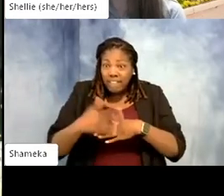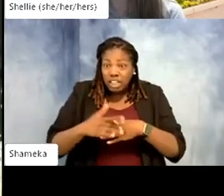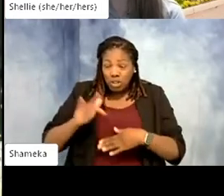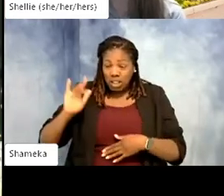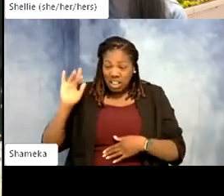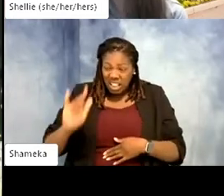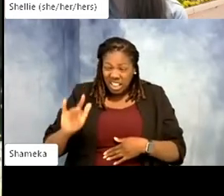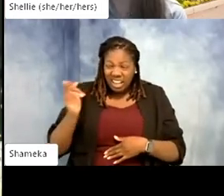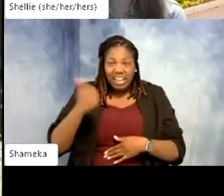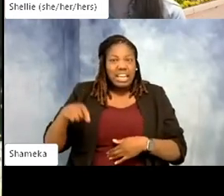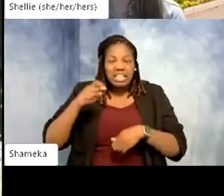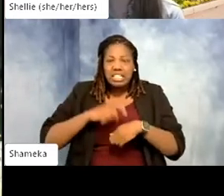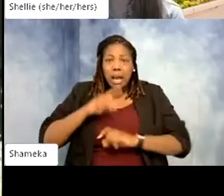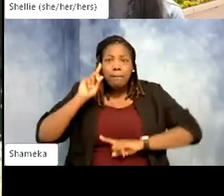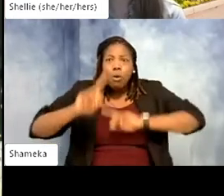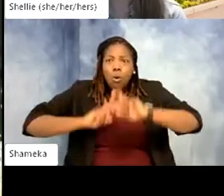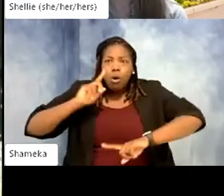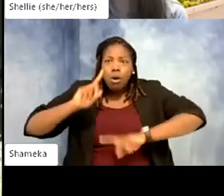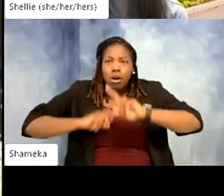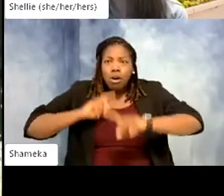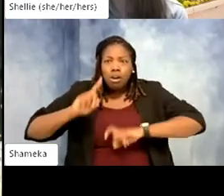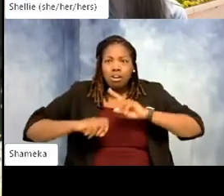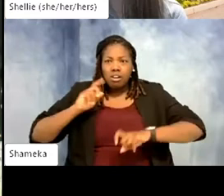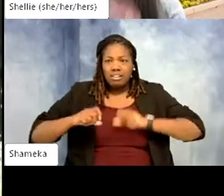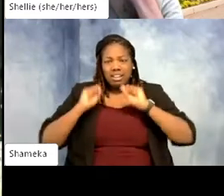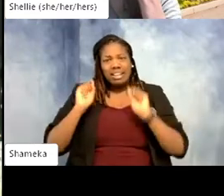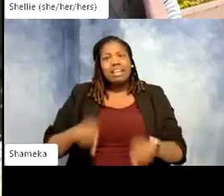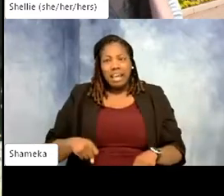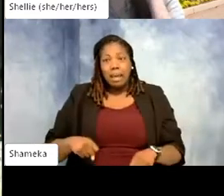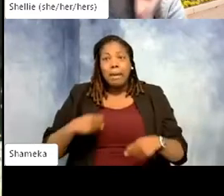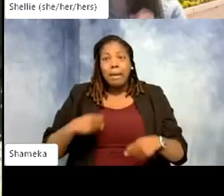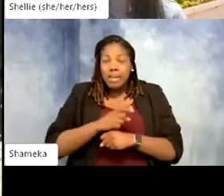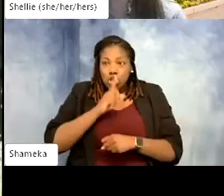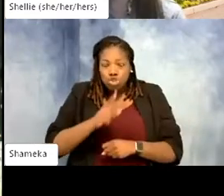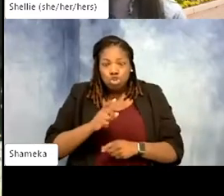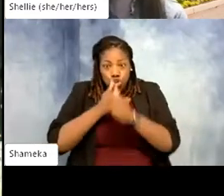time, you can ask questions of our guest. Try to keep your questions on topic and you can always